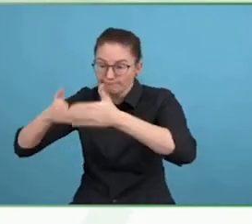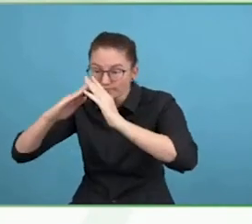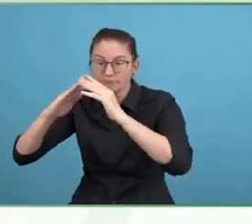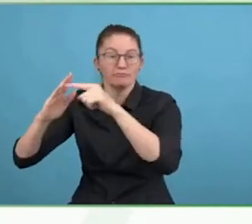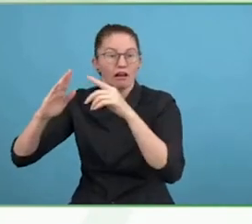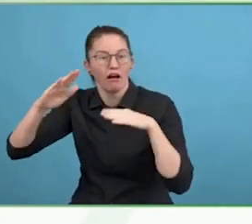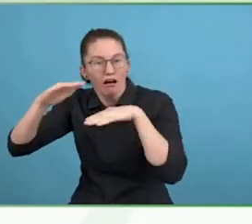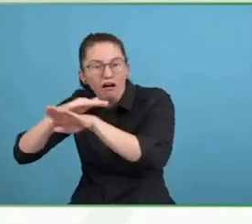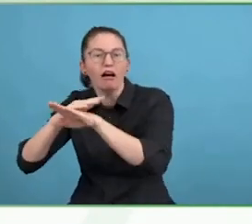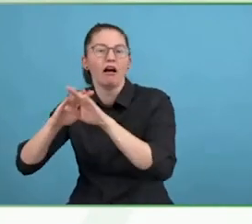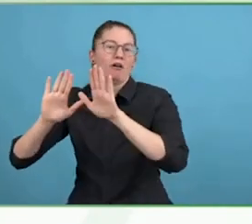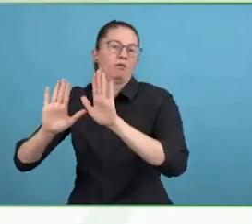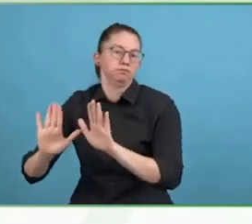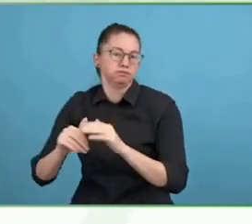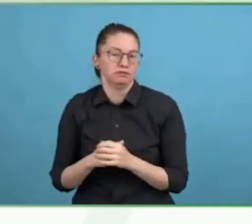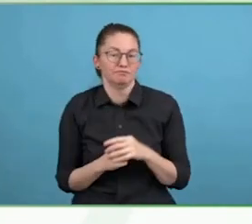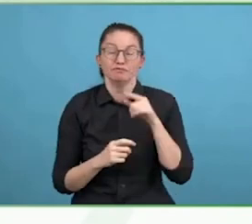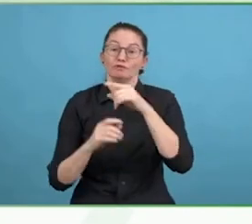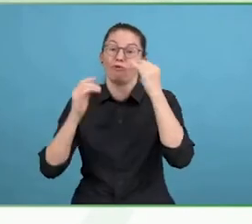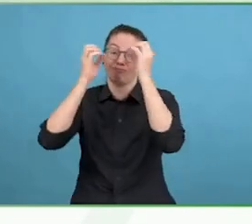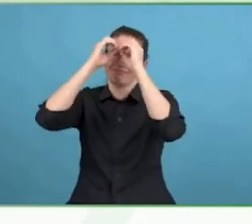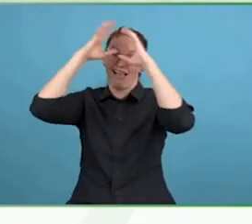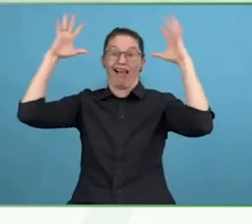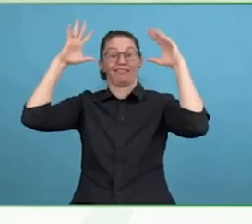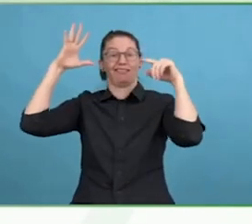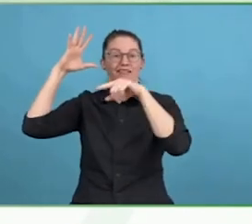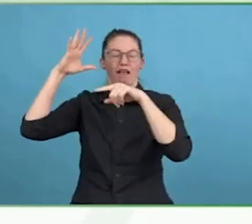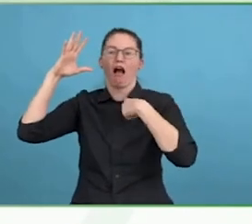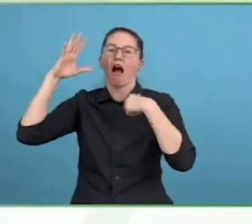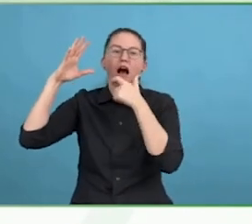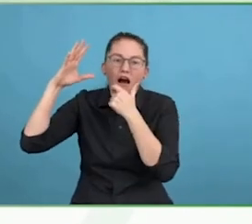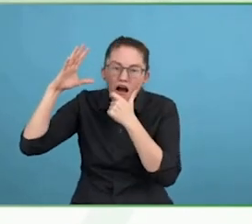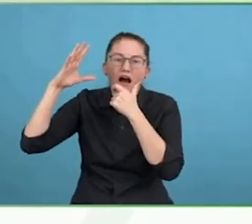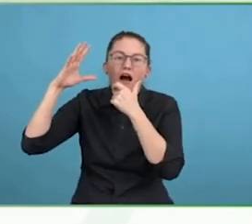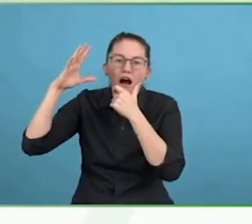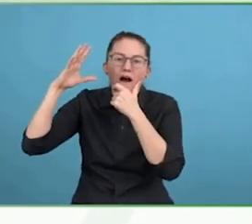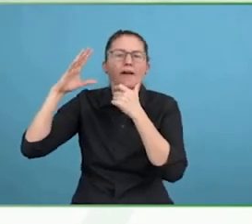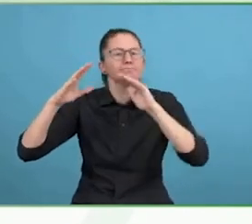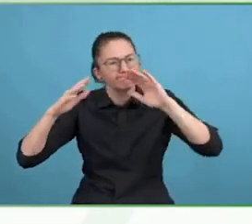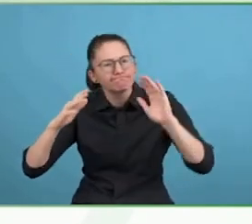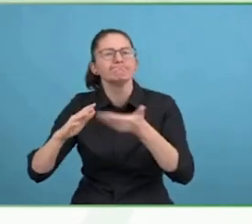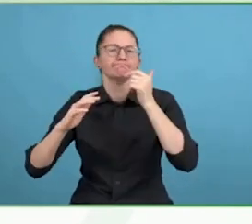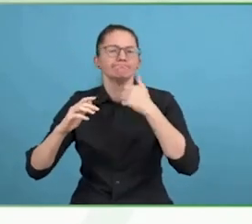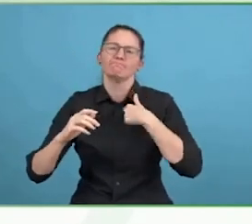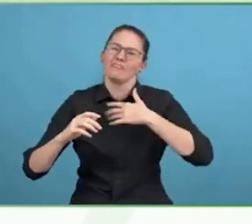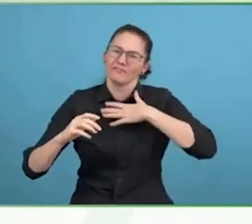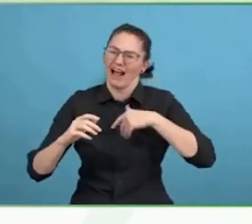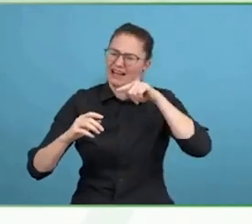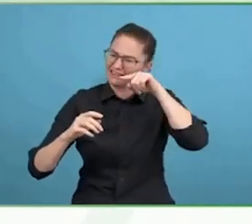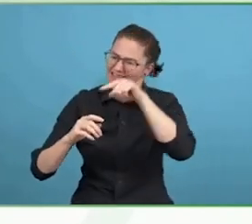your own story and how that has really forms your understanding of resilience.